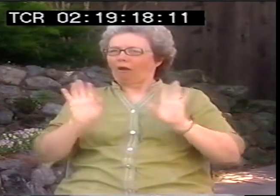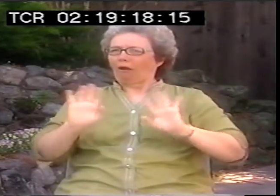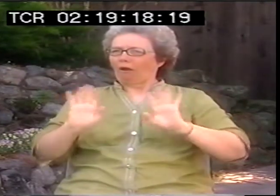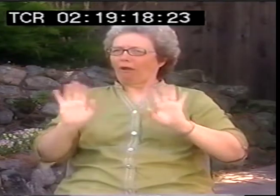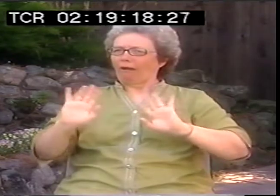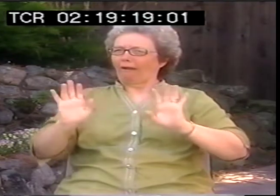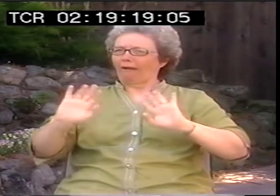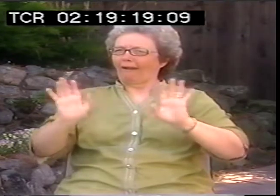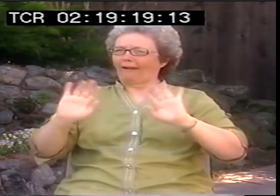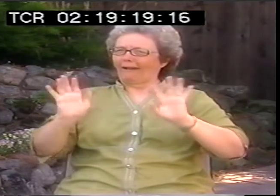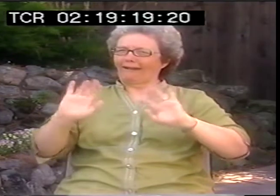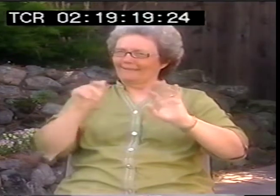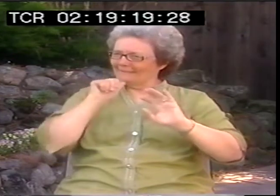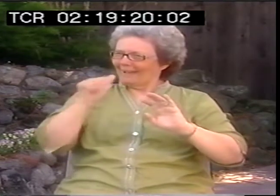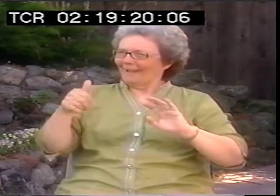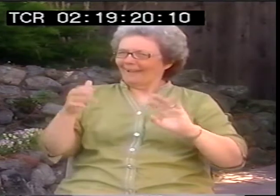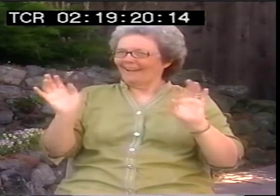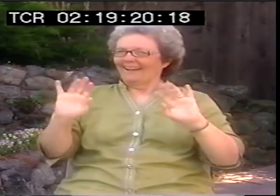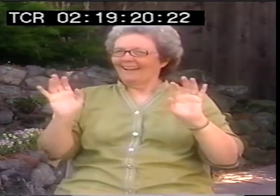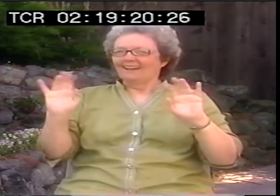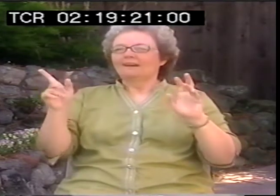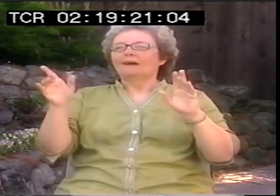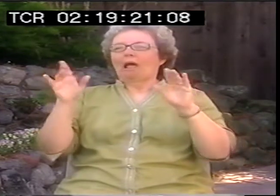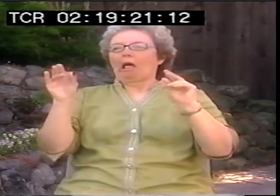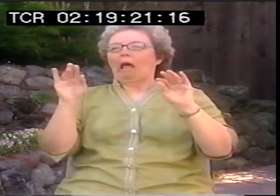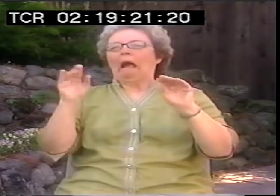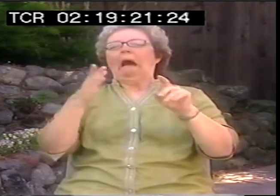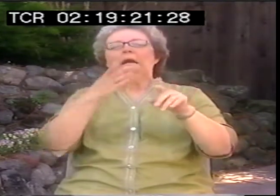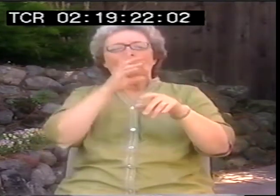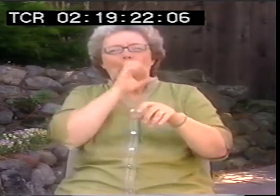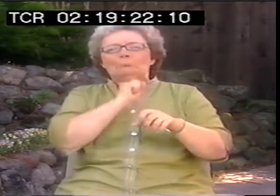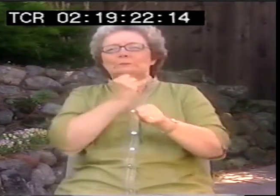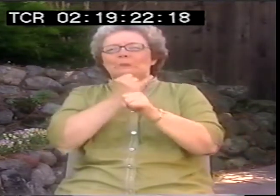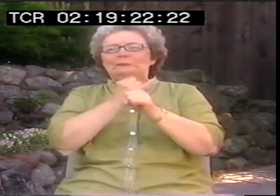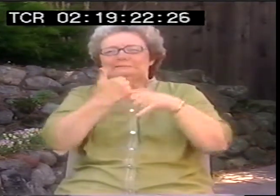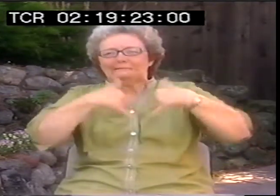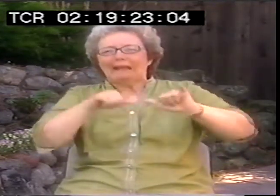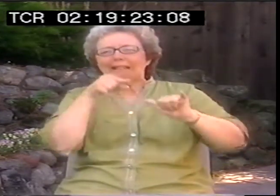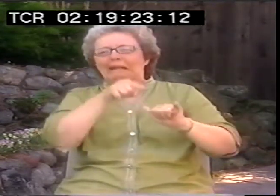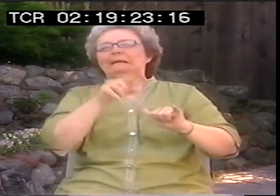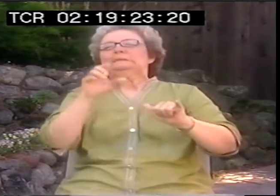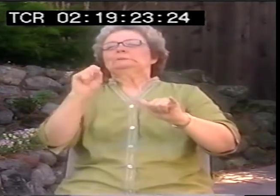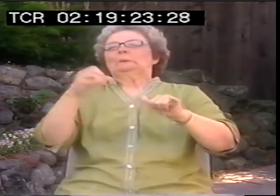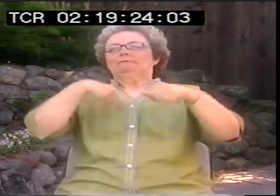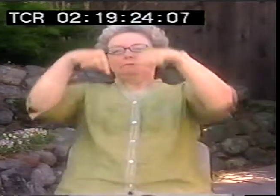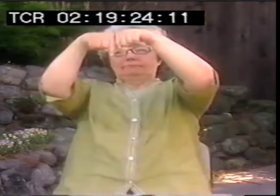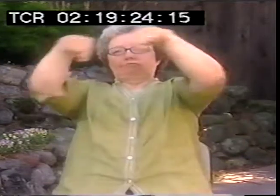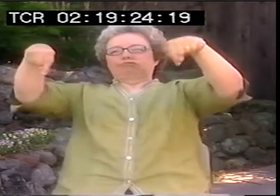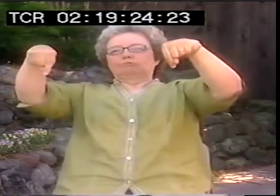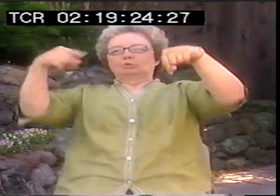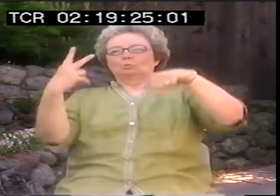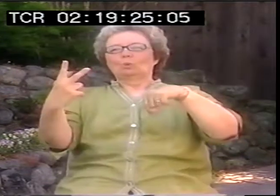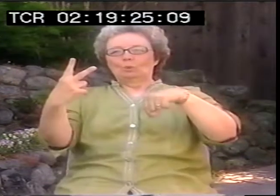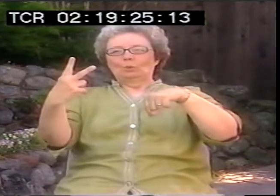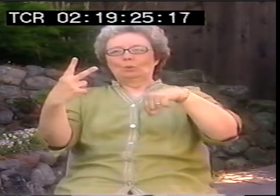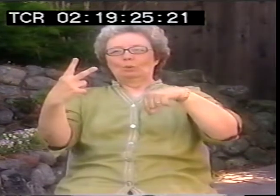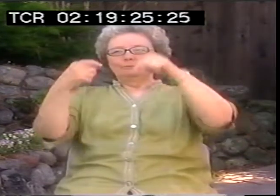But the schools for the deaf were still there. And then they started splitting.